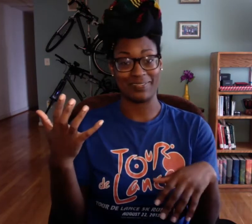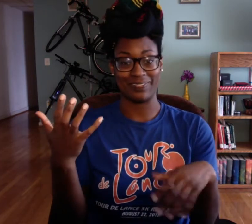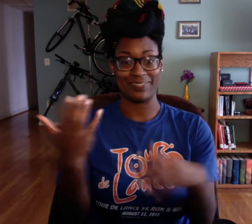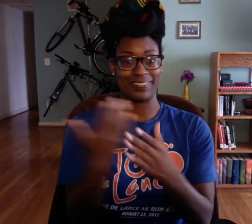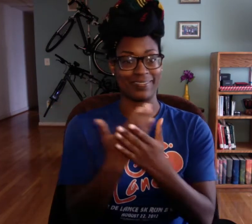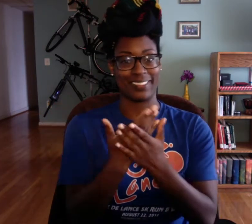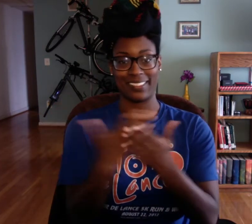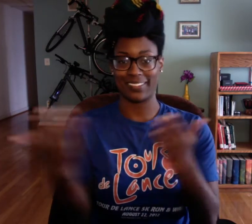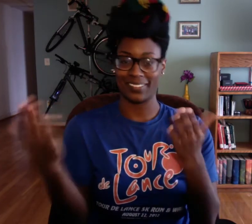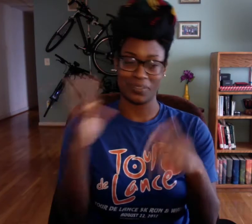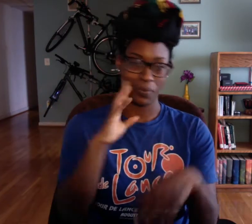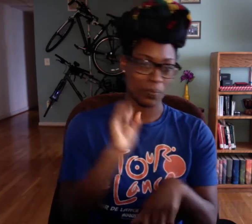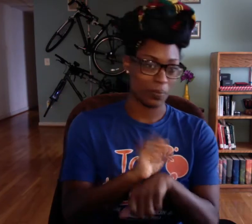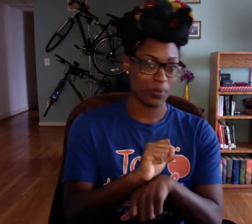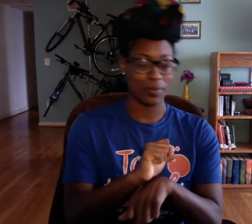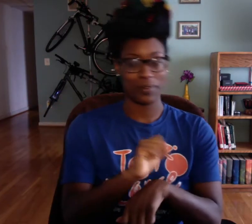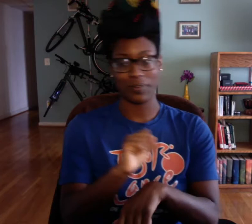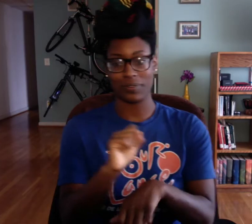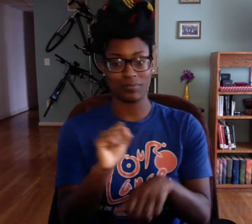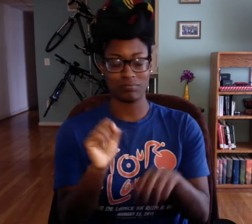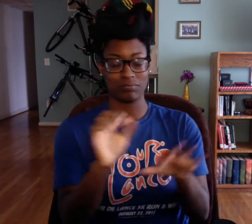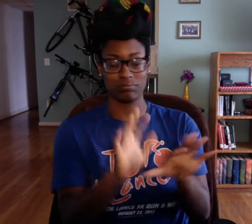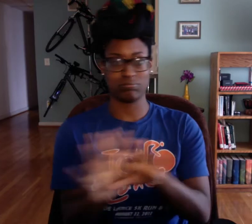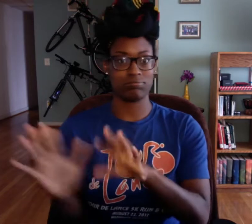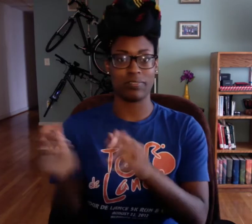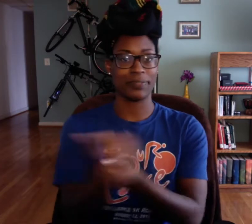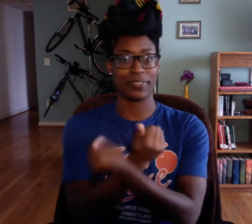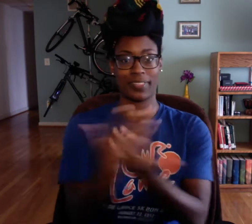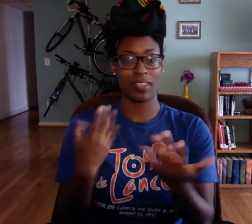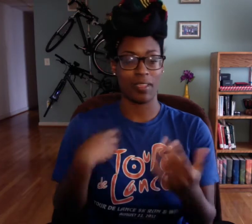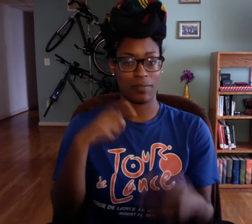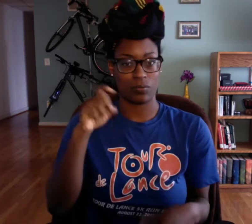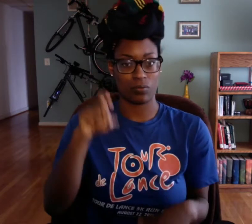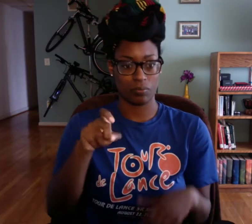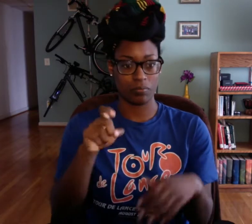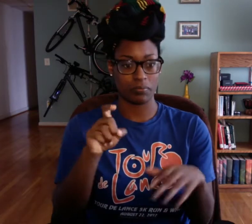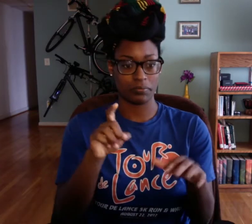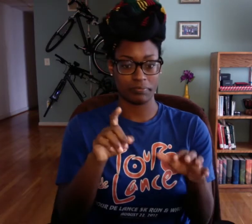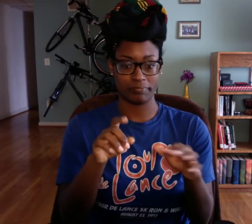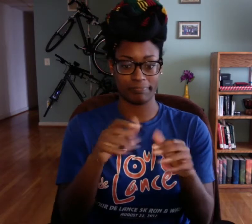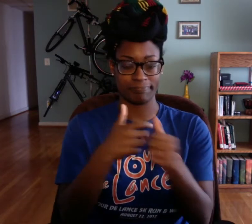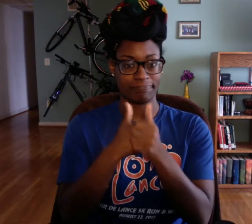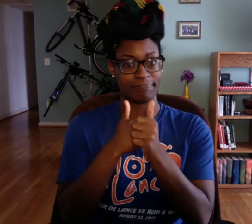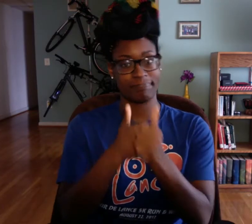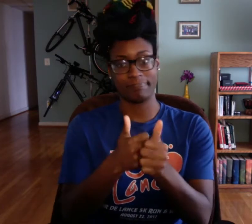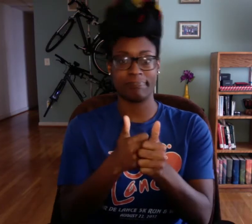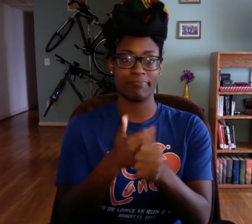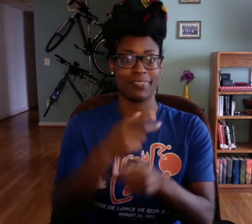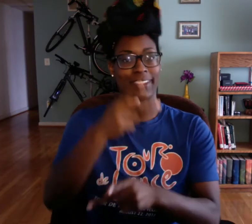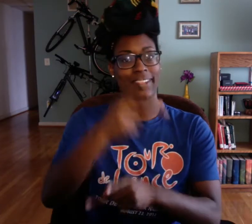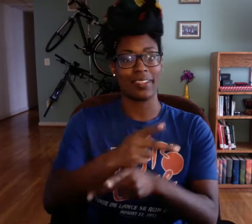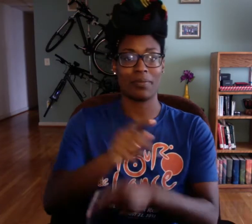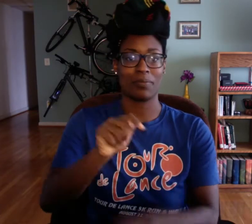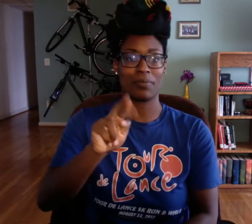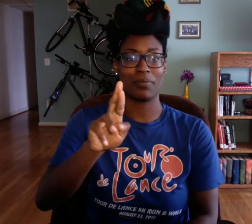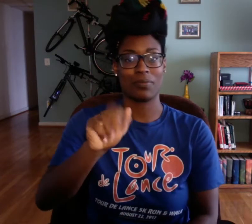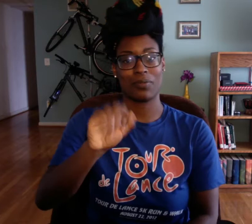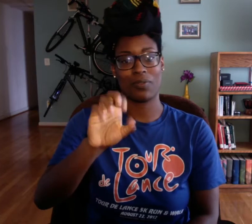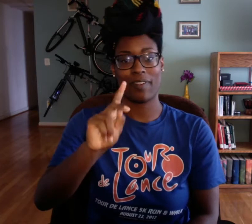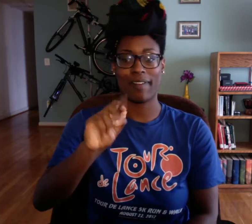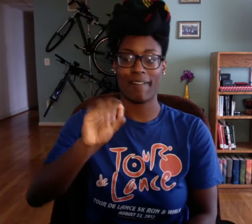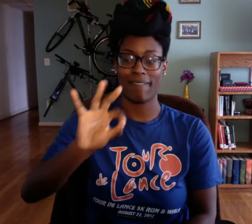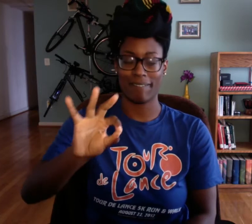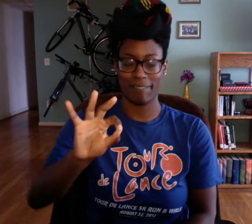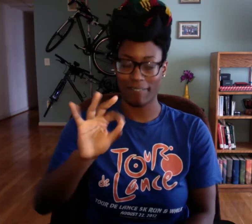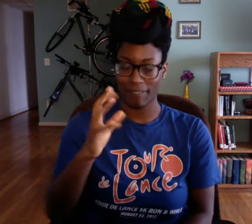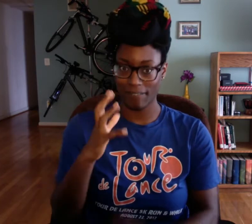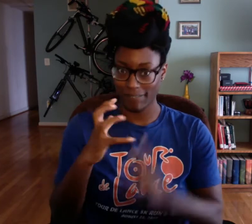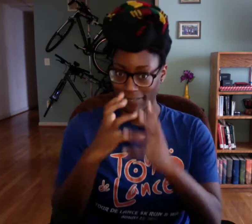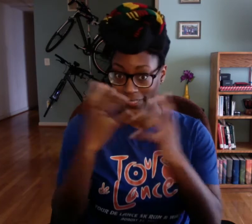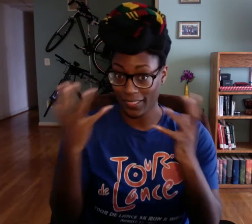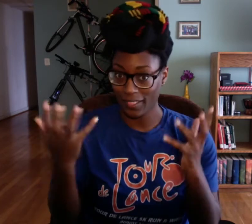A lot of things homework and everything I'll have to idunno, keep-track-of a lot of things